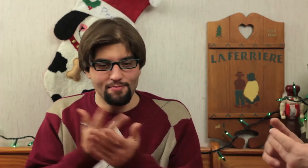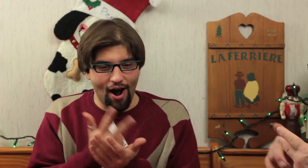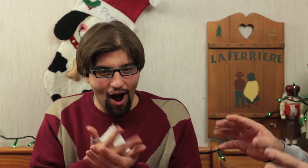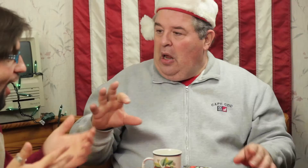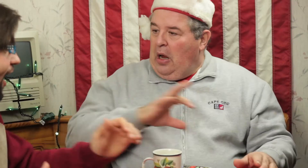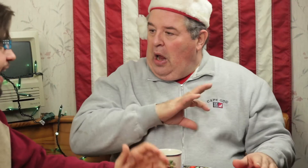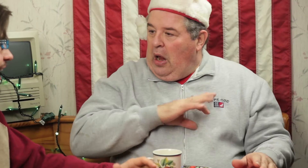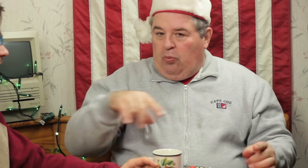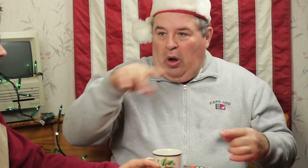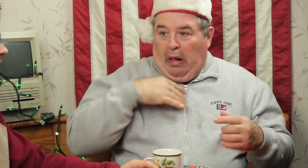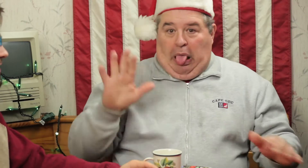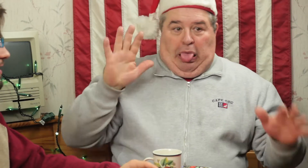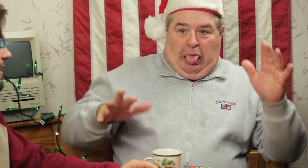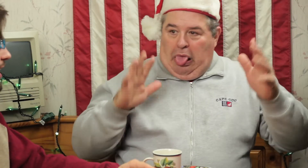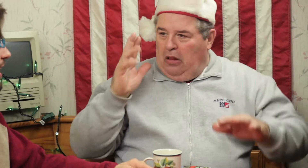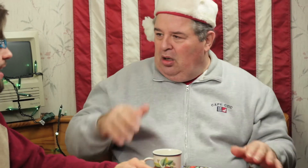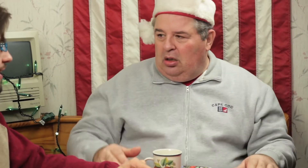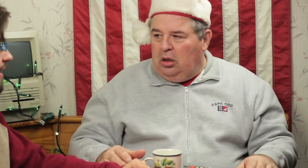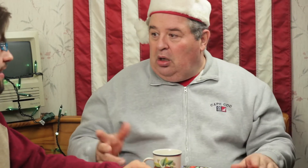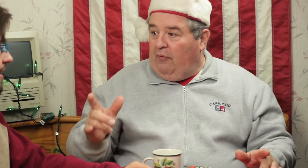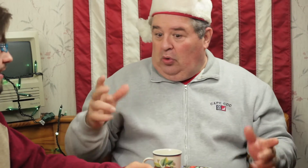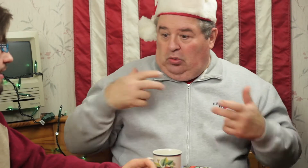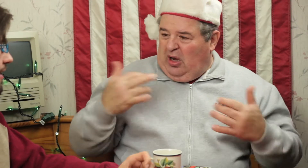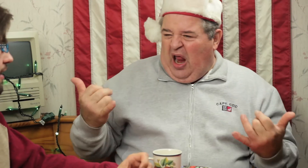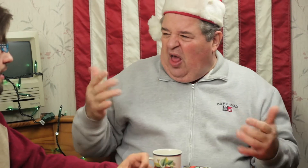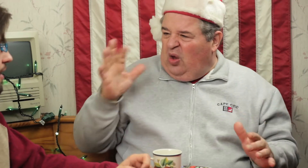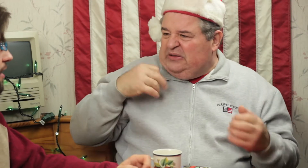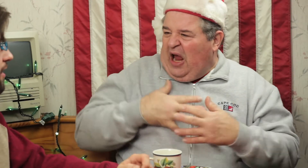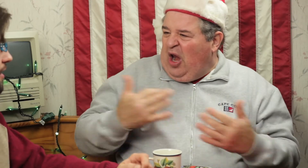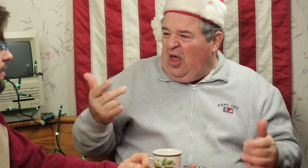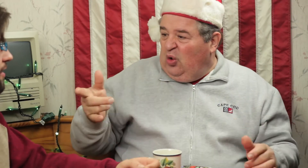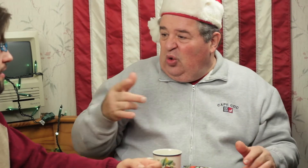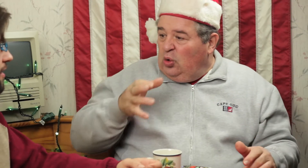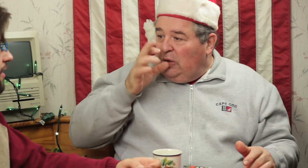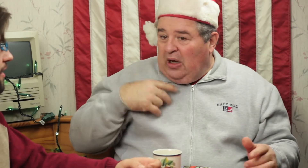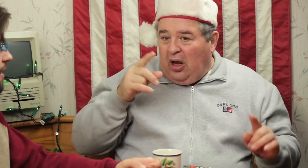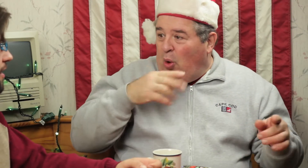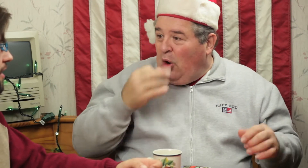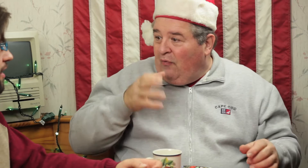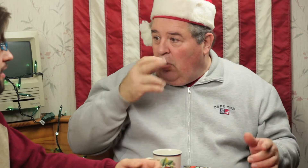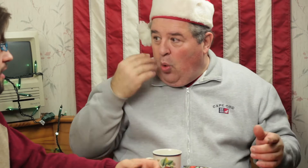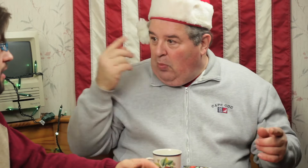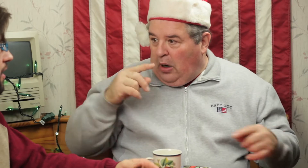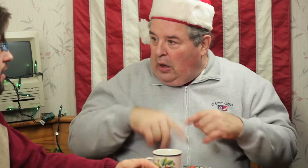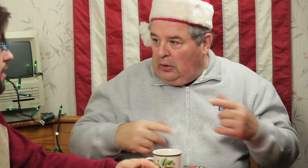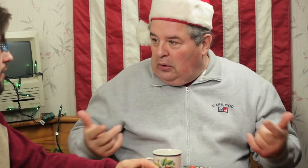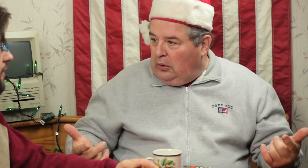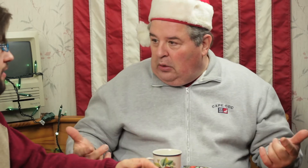Park. Cops around, Taking my foot off the gas! Now? It's scary now. You drink there, you can't get home. You can't!